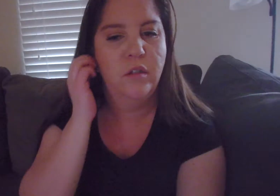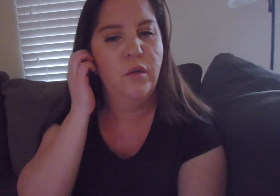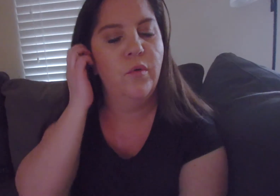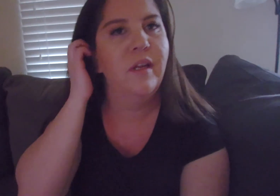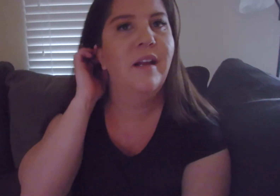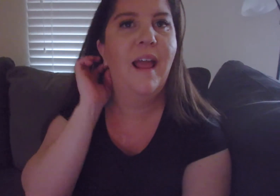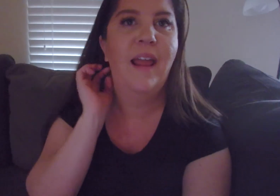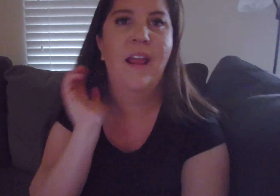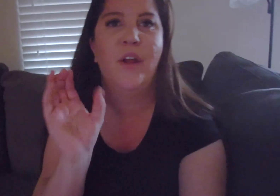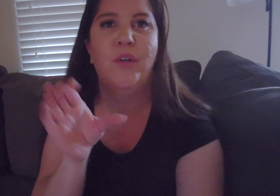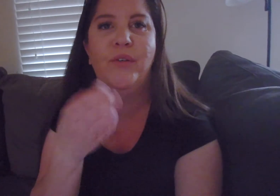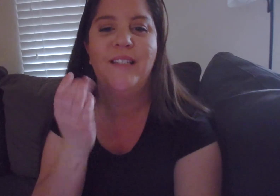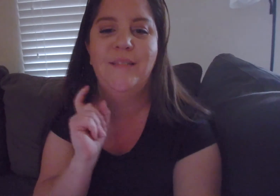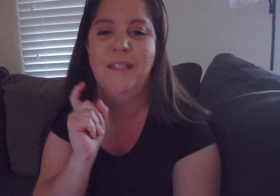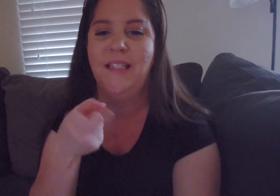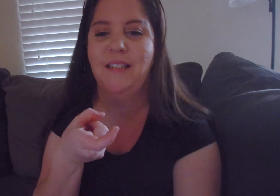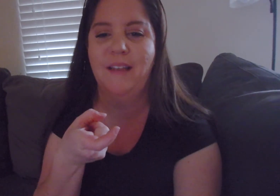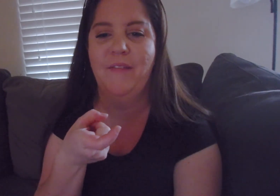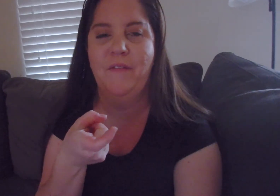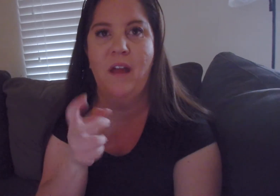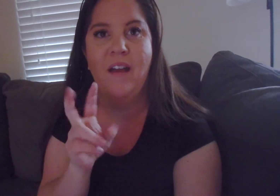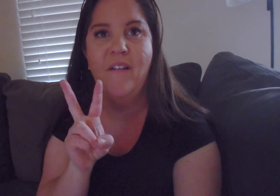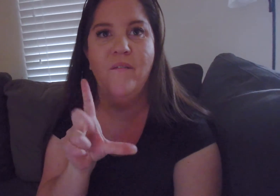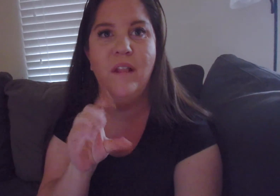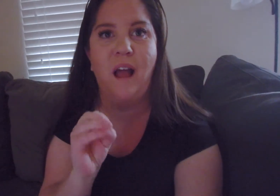Doing a Christmas gift vlog